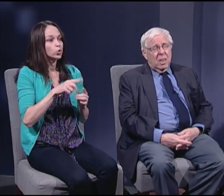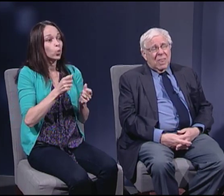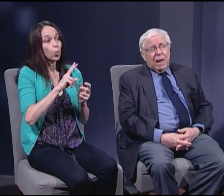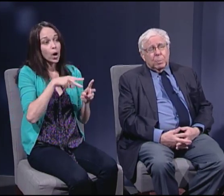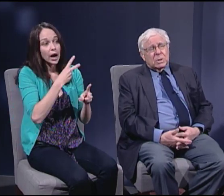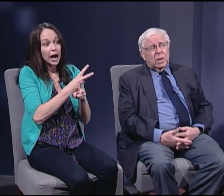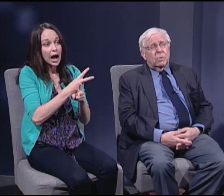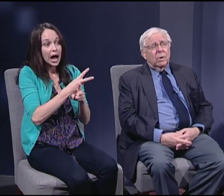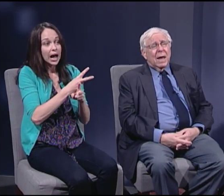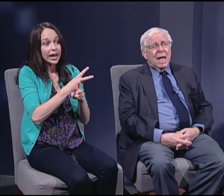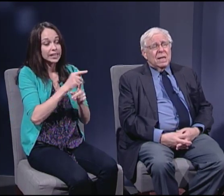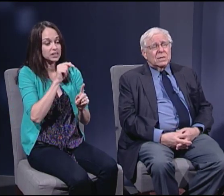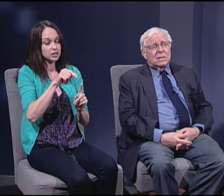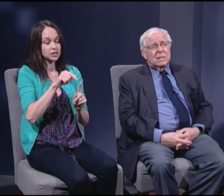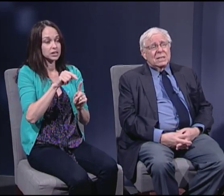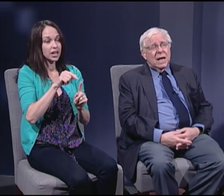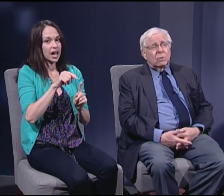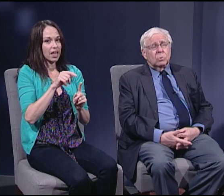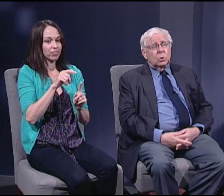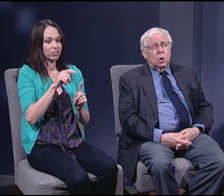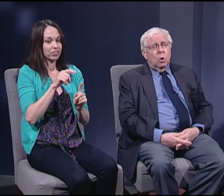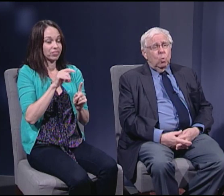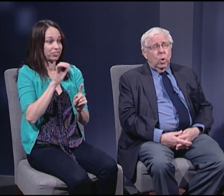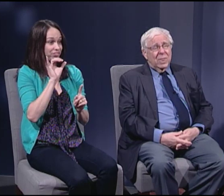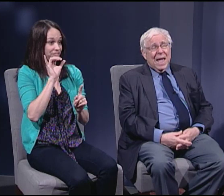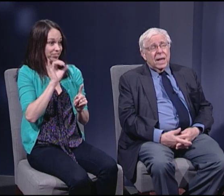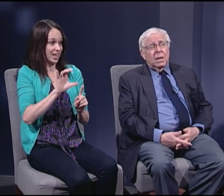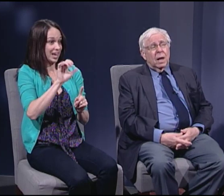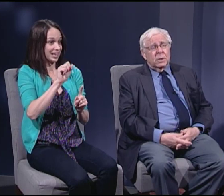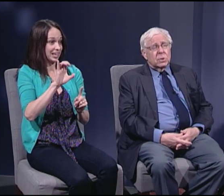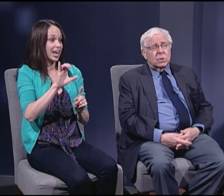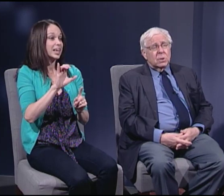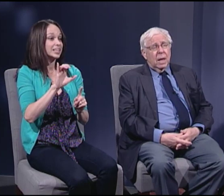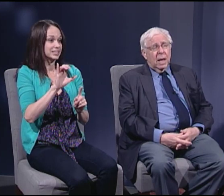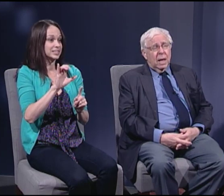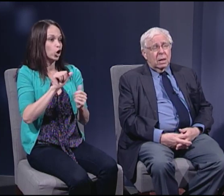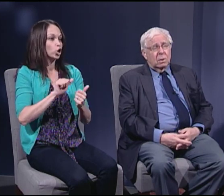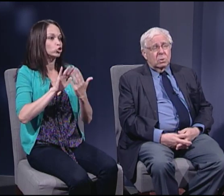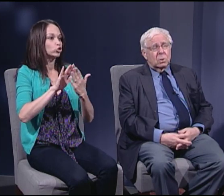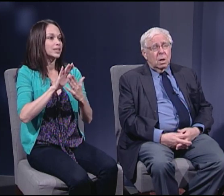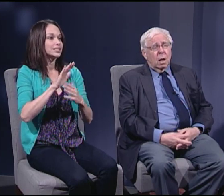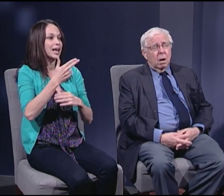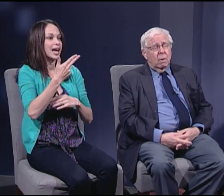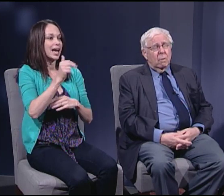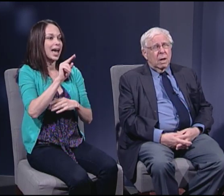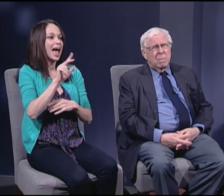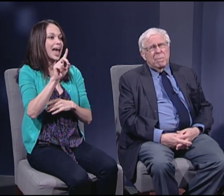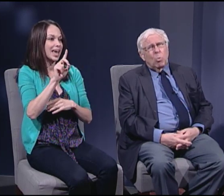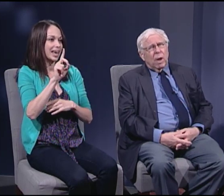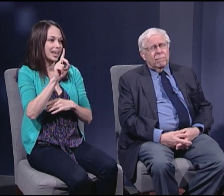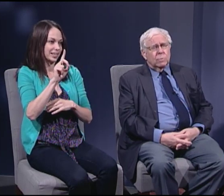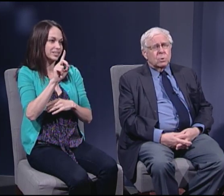that particular case dealt with handguns and maybe rifles.